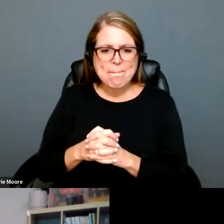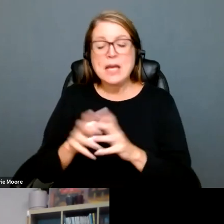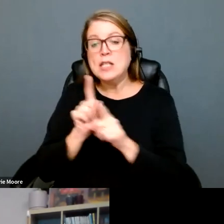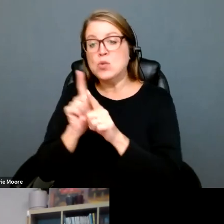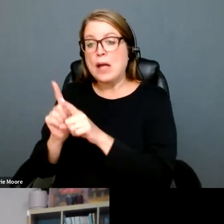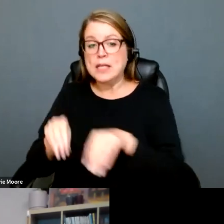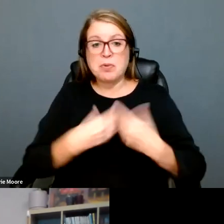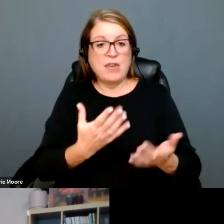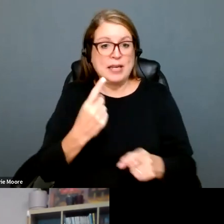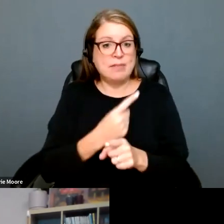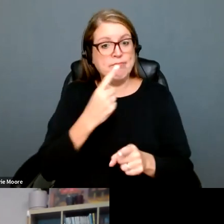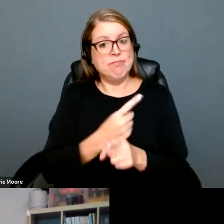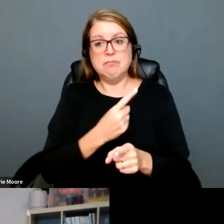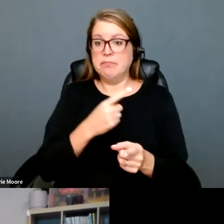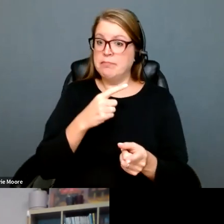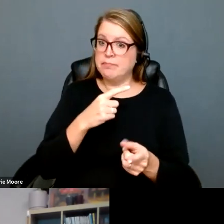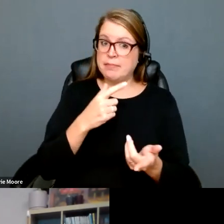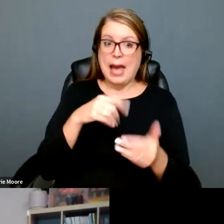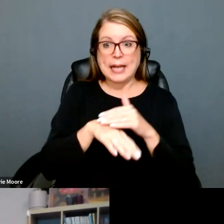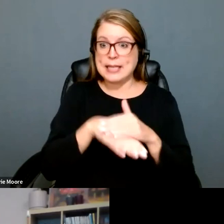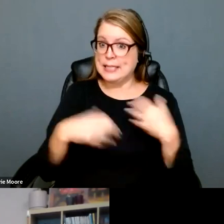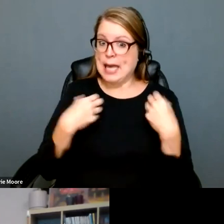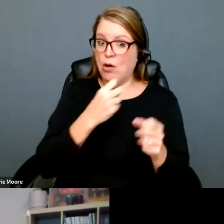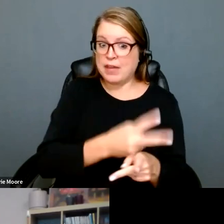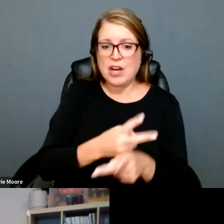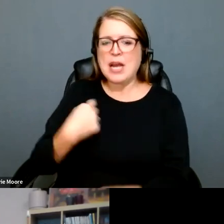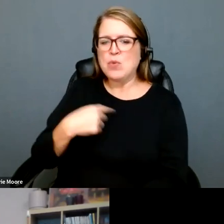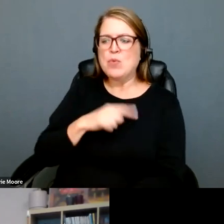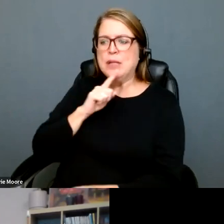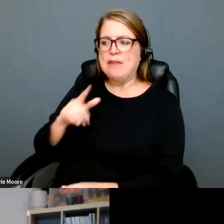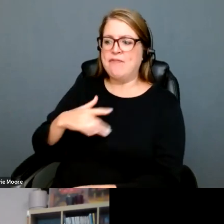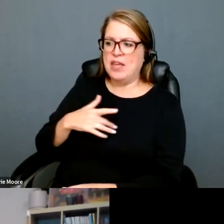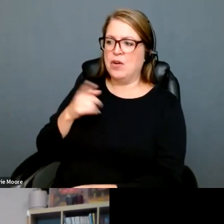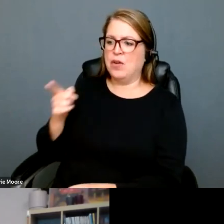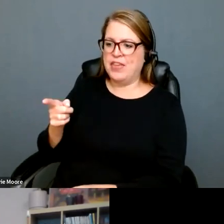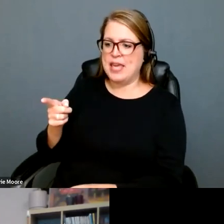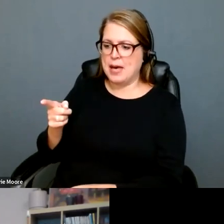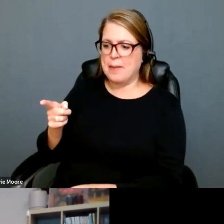session, the ACLU and our partners succeeded in the legislative session blocking that effort in the legislature. But we